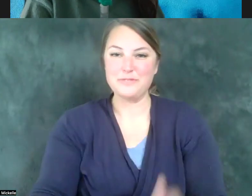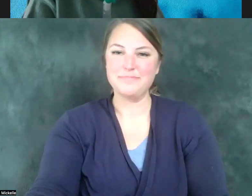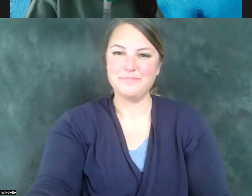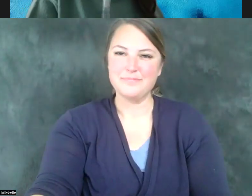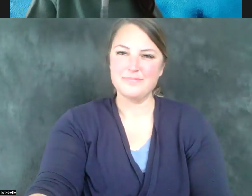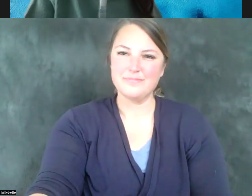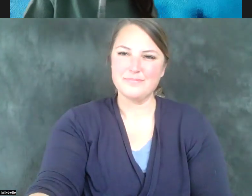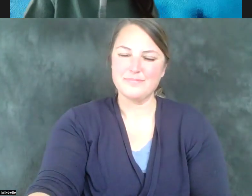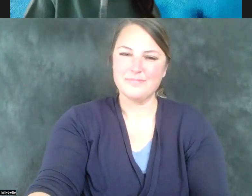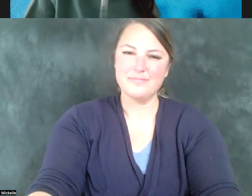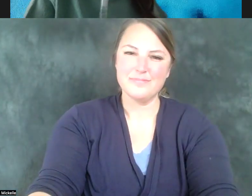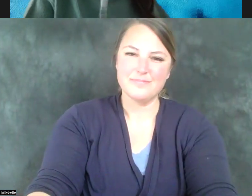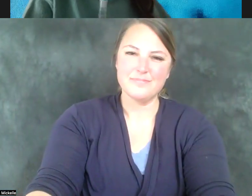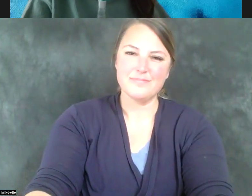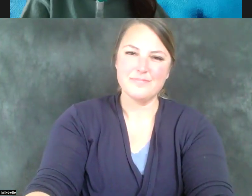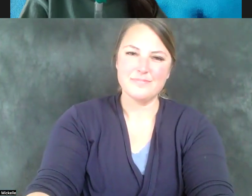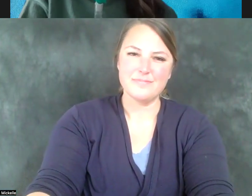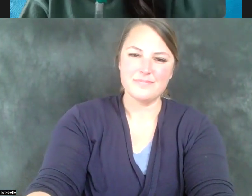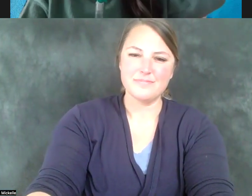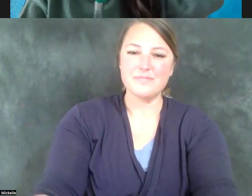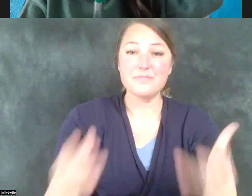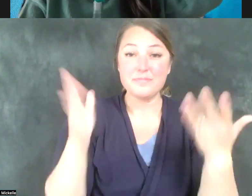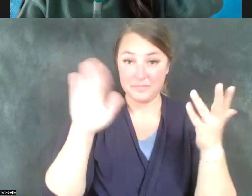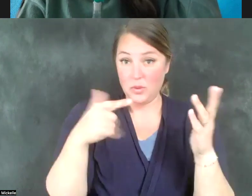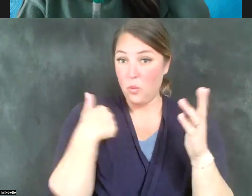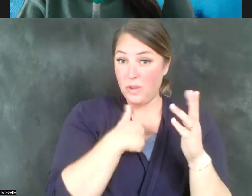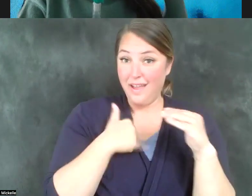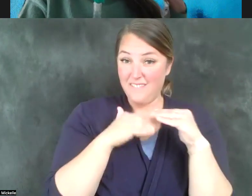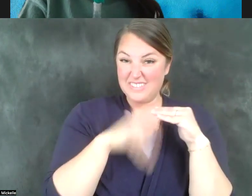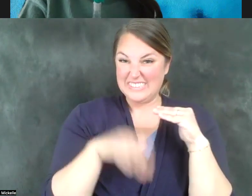Representative, we have a little under 10 minutes left. And I have a question for